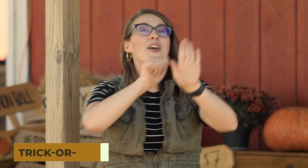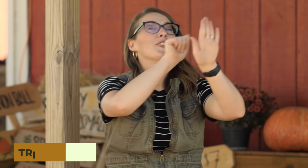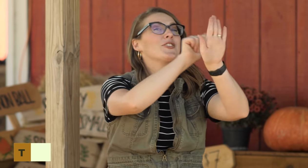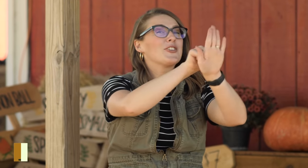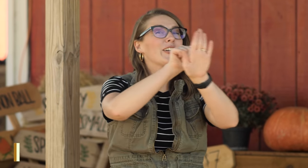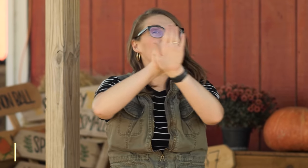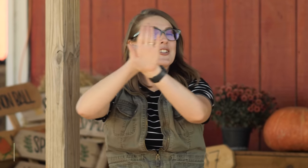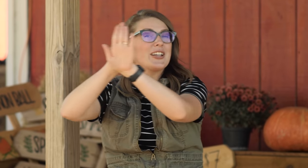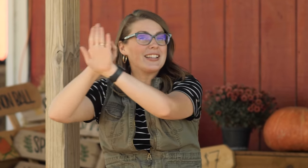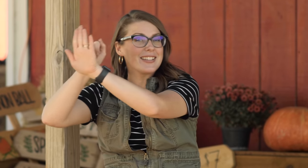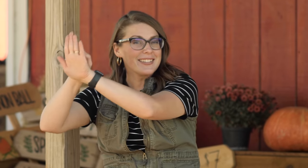'trick or treat'.